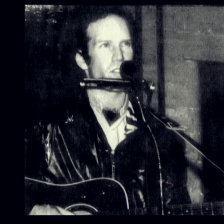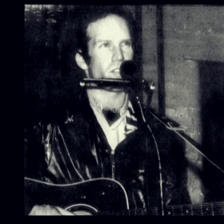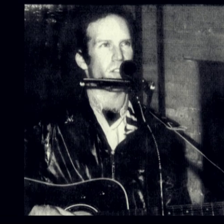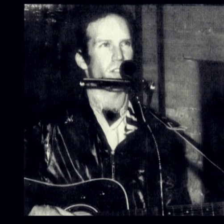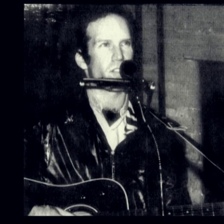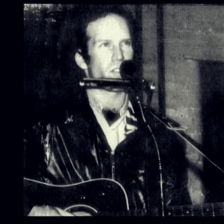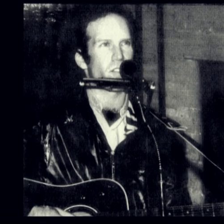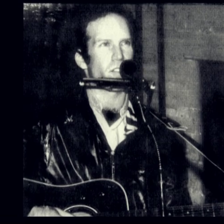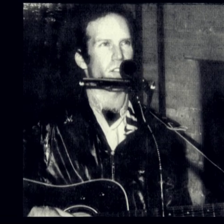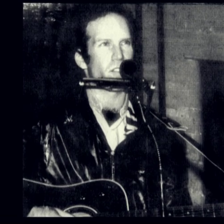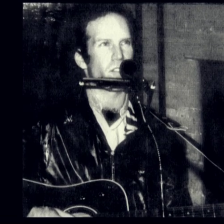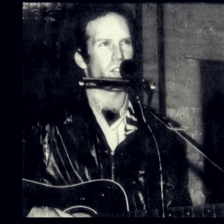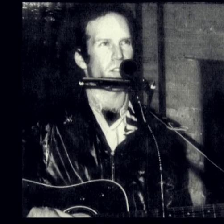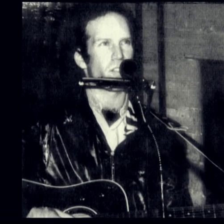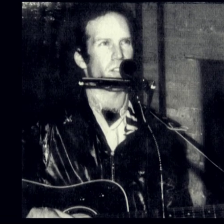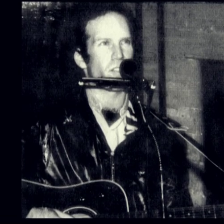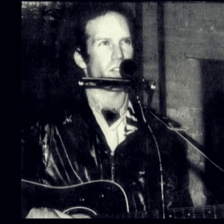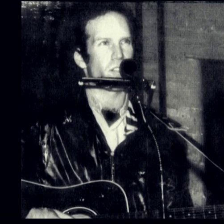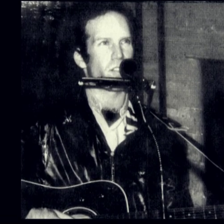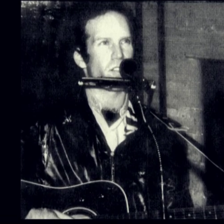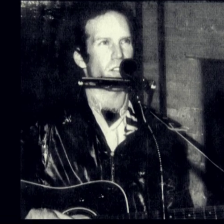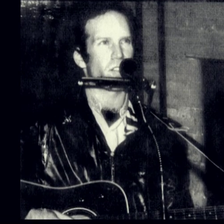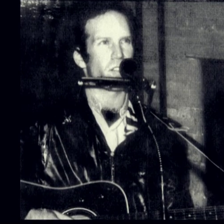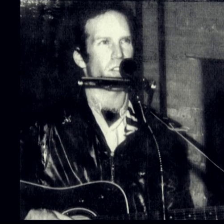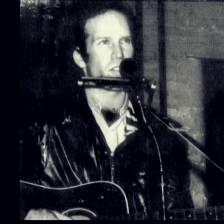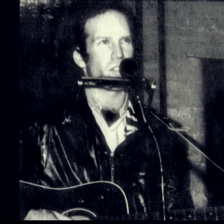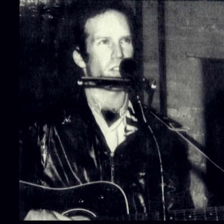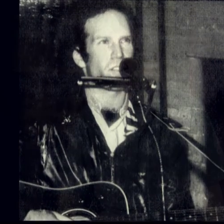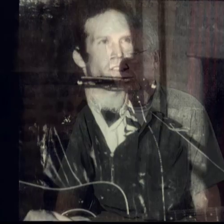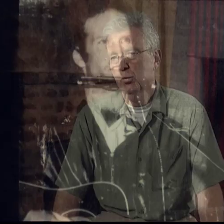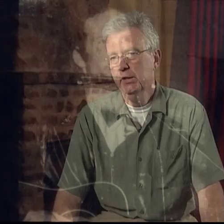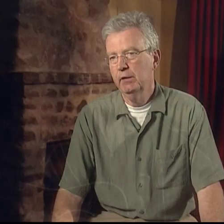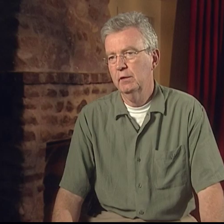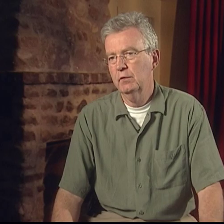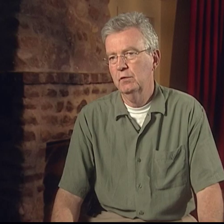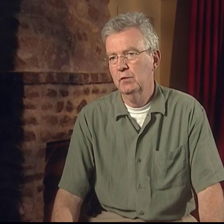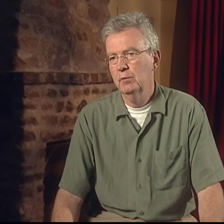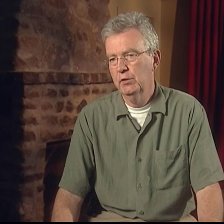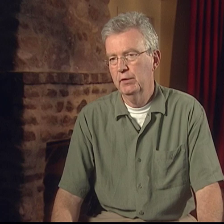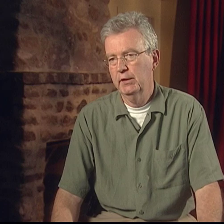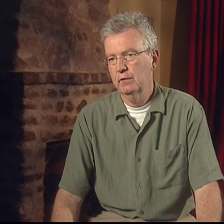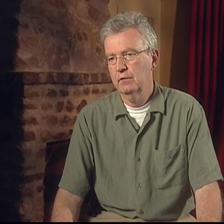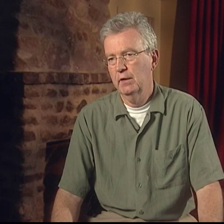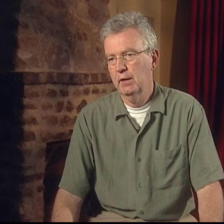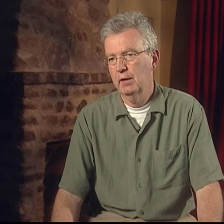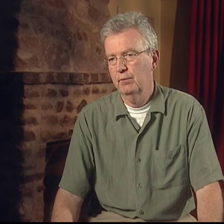Jim was a real bridge between the two communities -